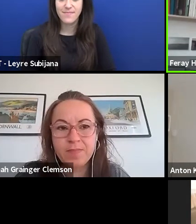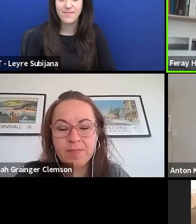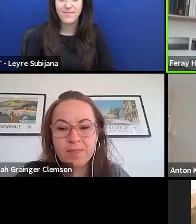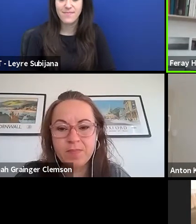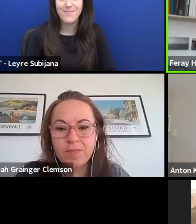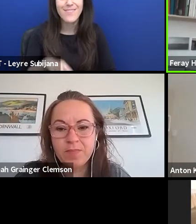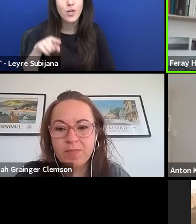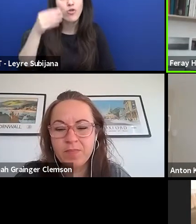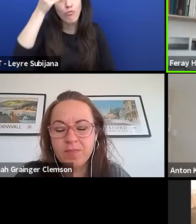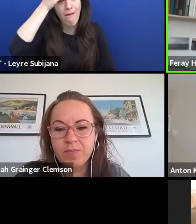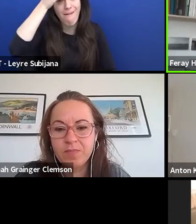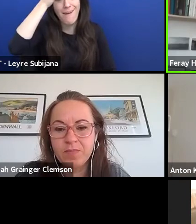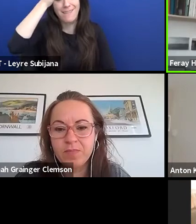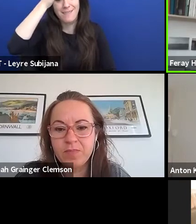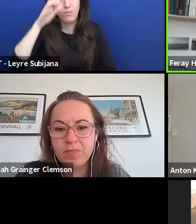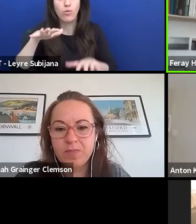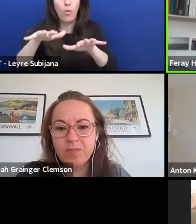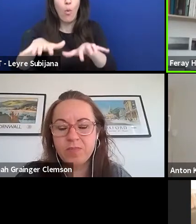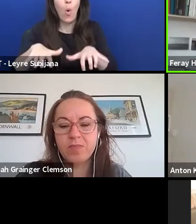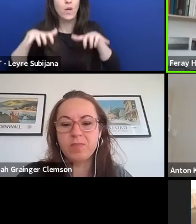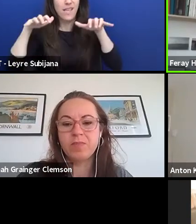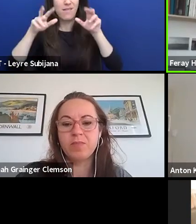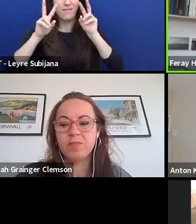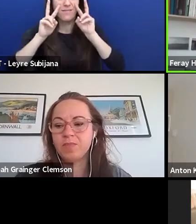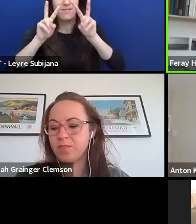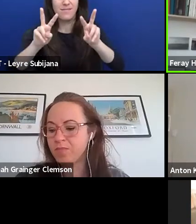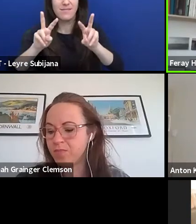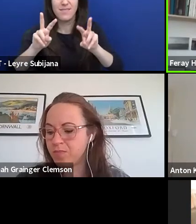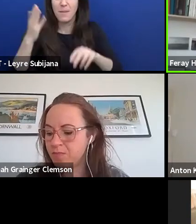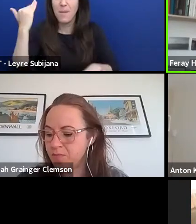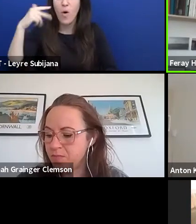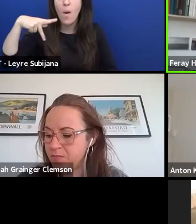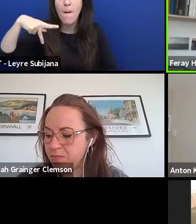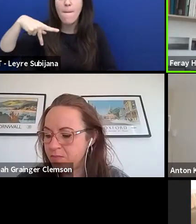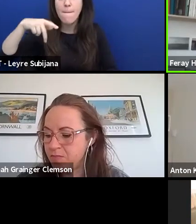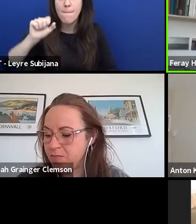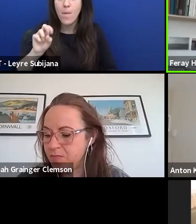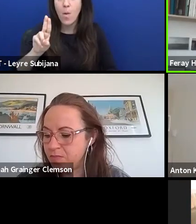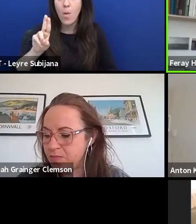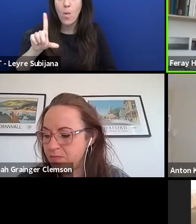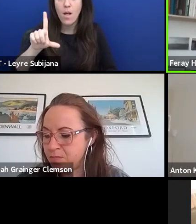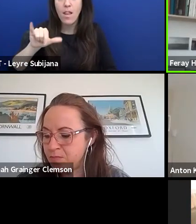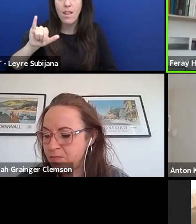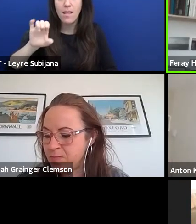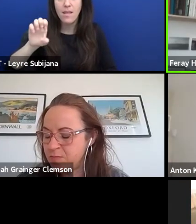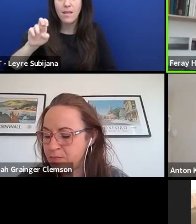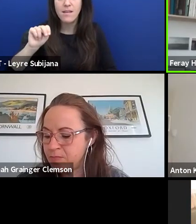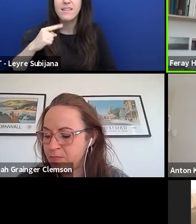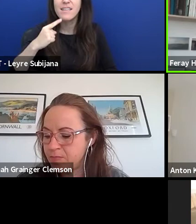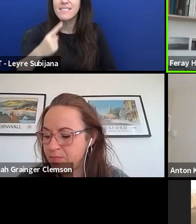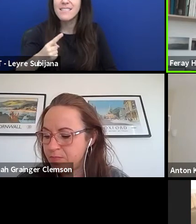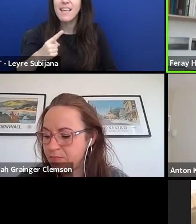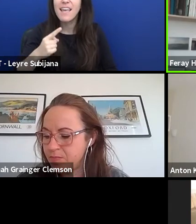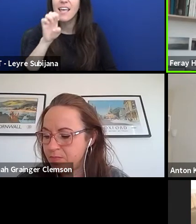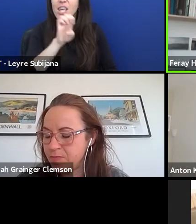I would to address this expertize. Paulien mentioned that the European space is